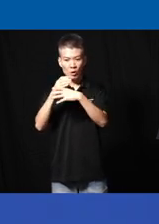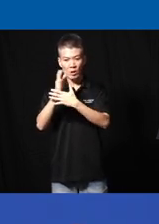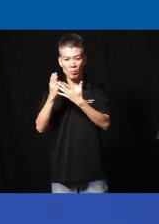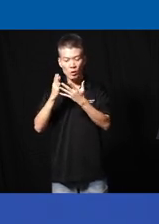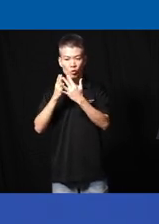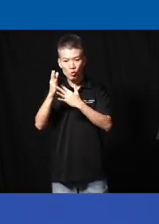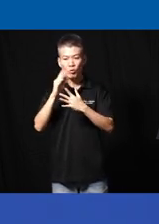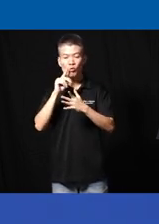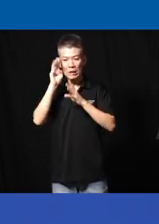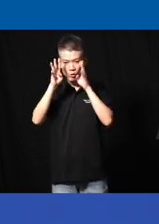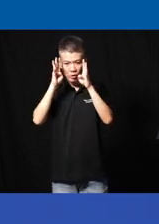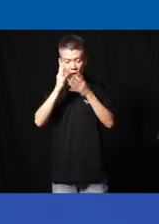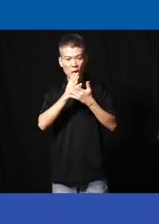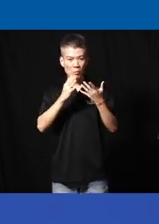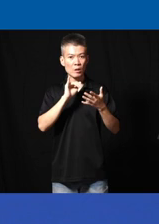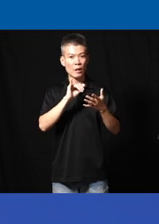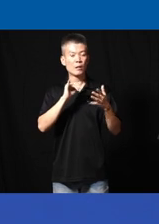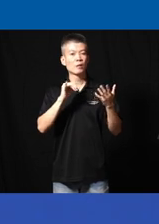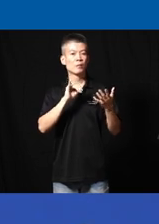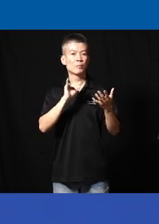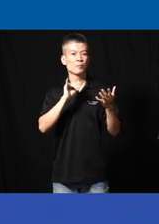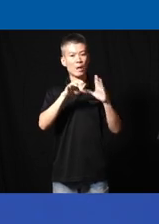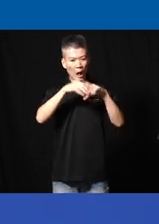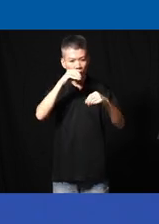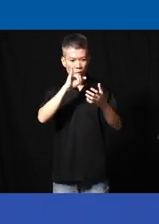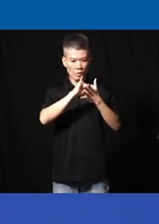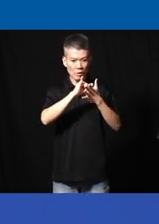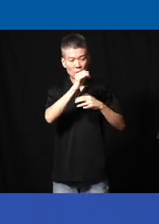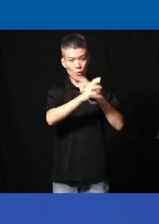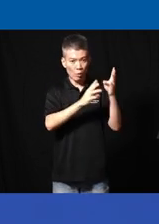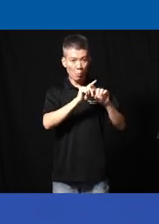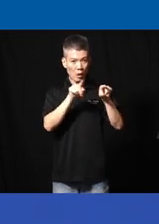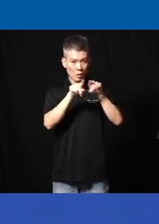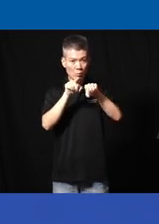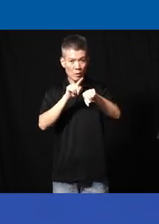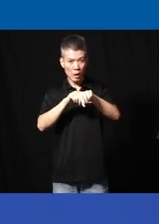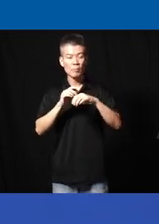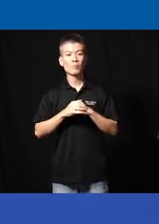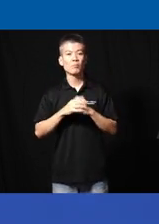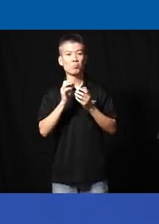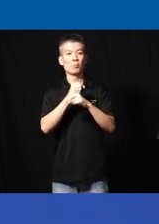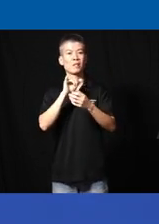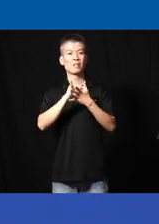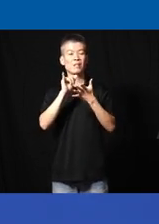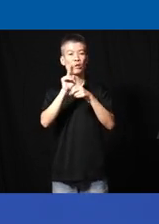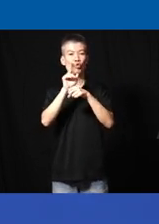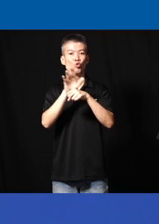Innovative something that's sort of out of this world but at the same time making it useful and